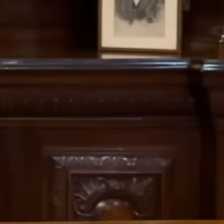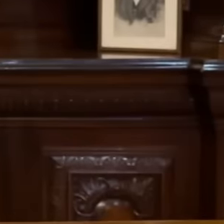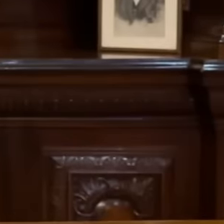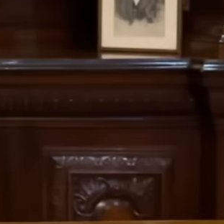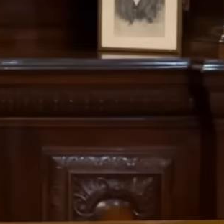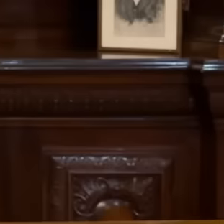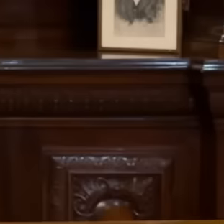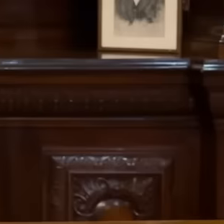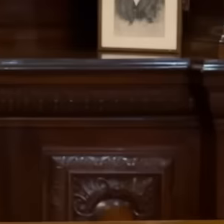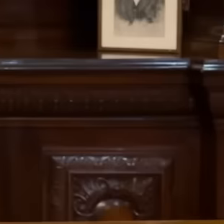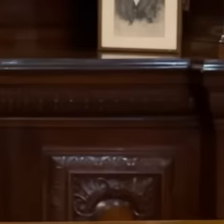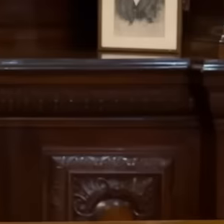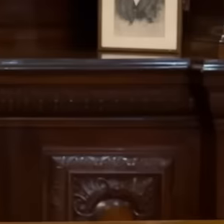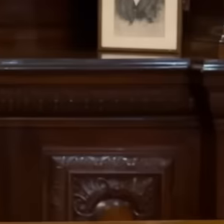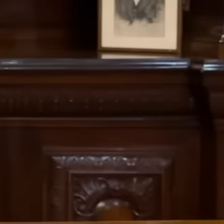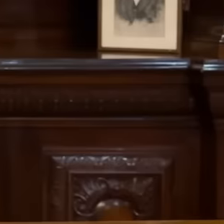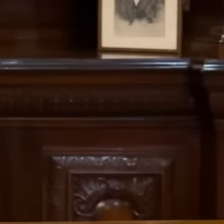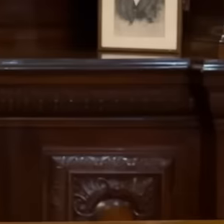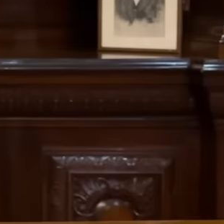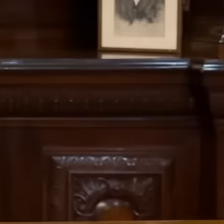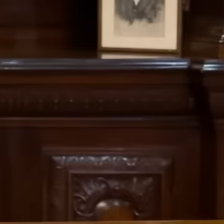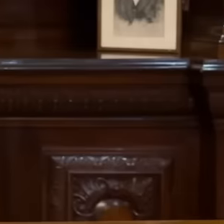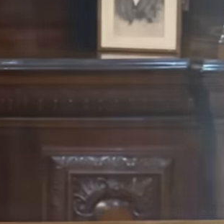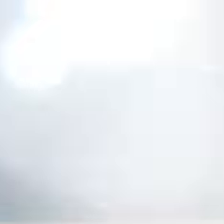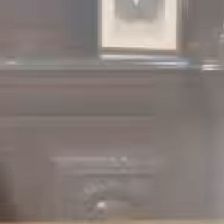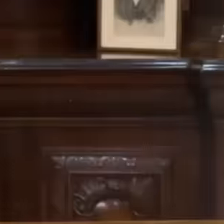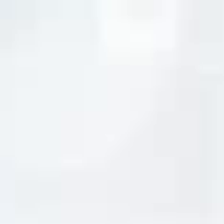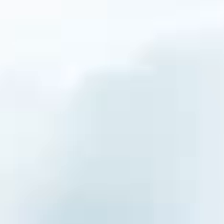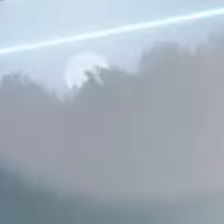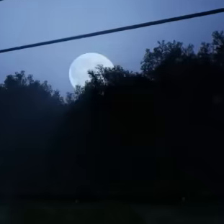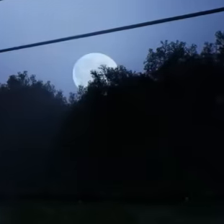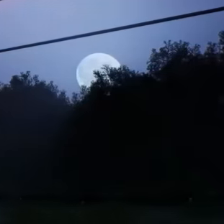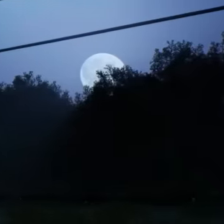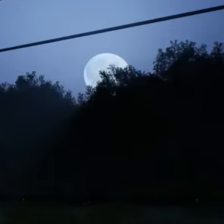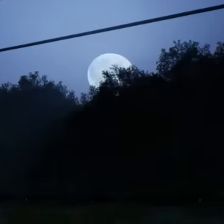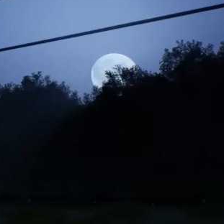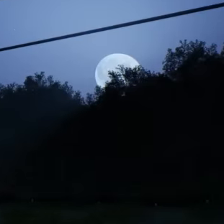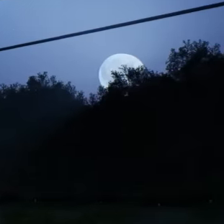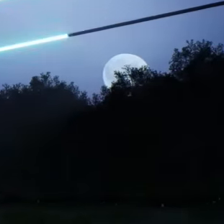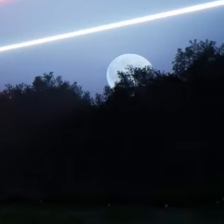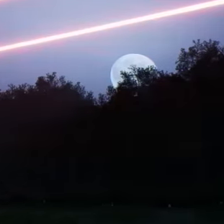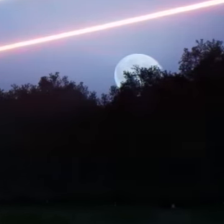on a series of reform initiatives to avoid at all costs that foreign businessmen